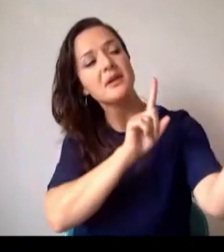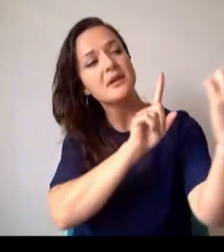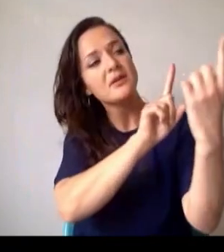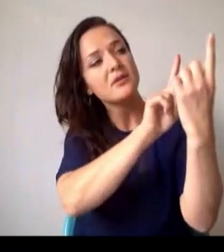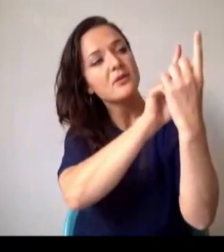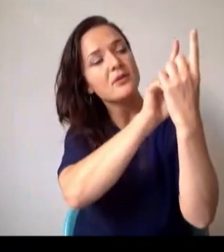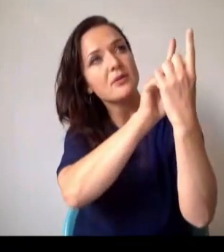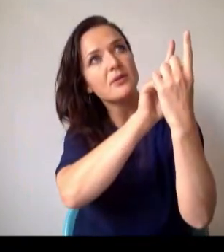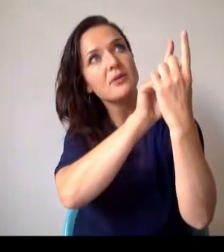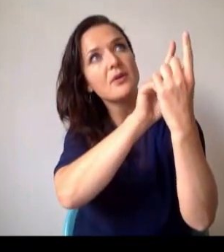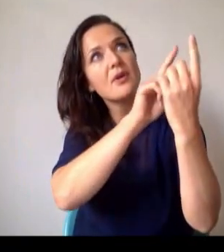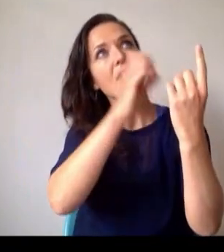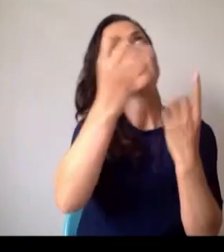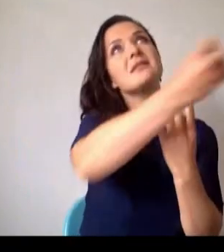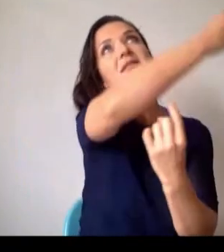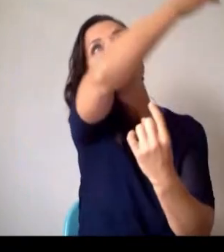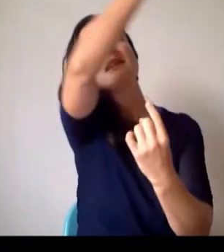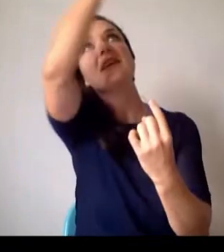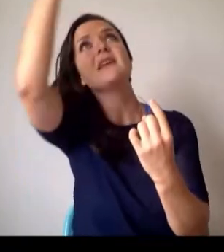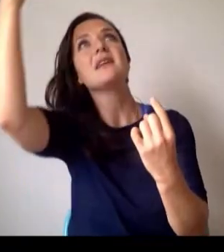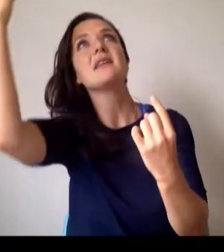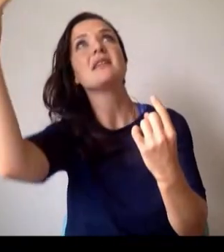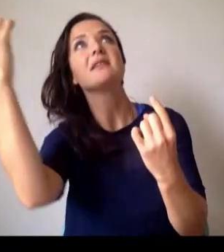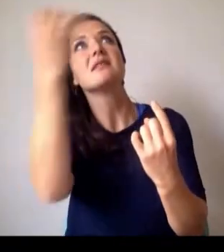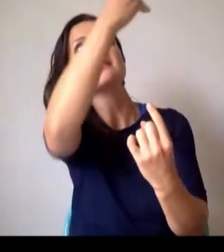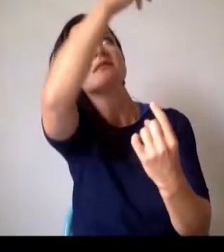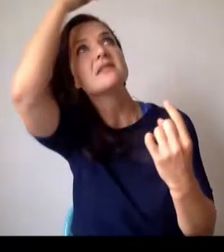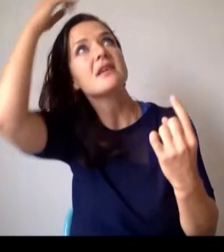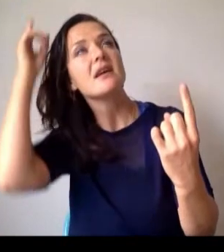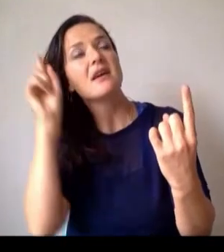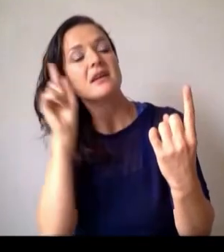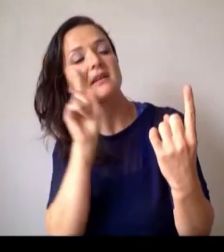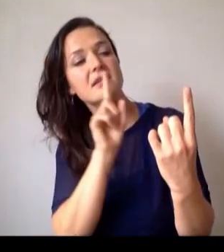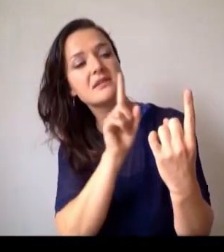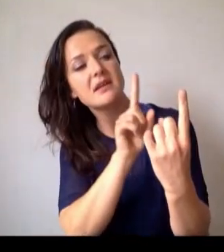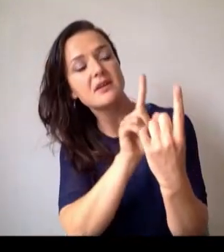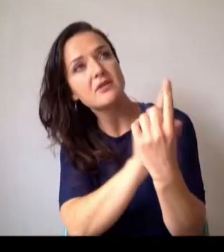Underneath the stars I'll greet you